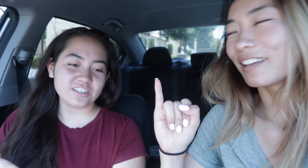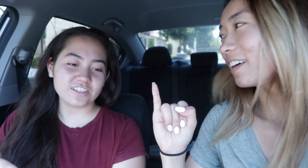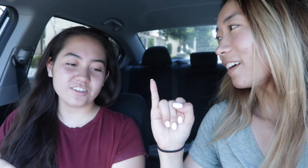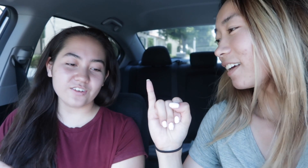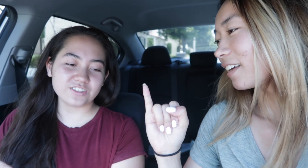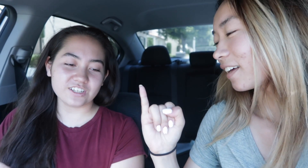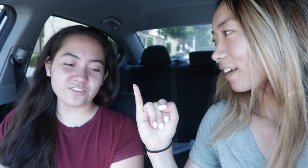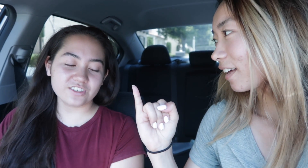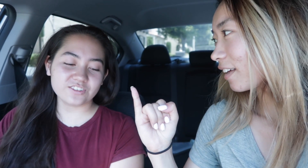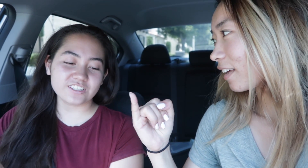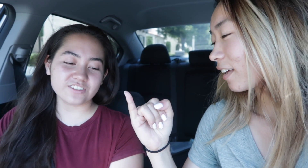Wait what was the other one?